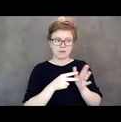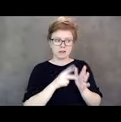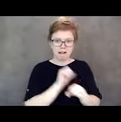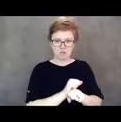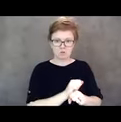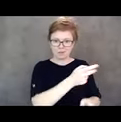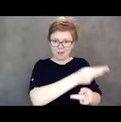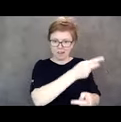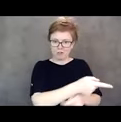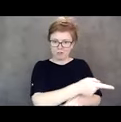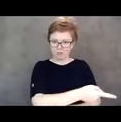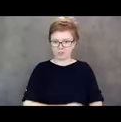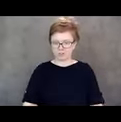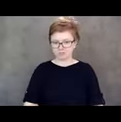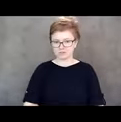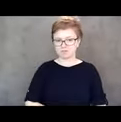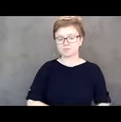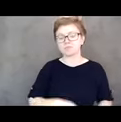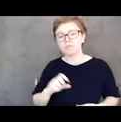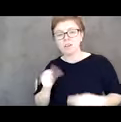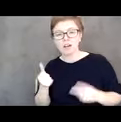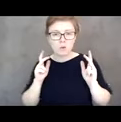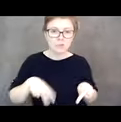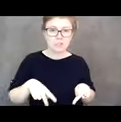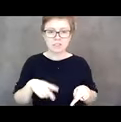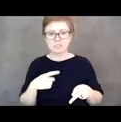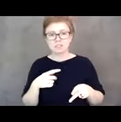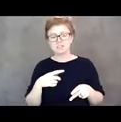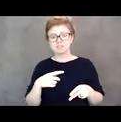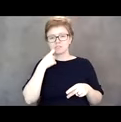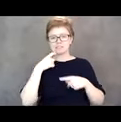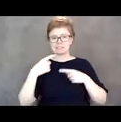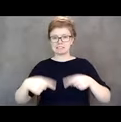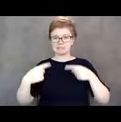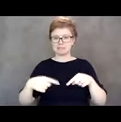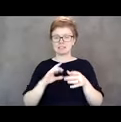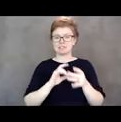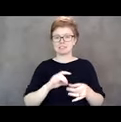Now there's another person that we heard from in the debate about Senate Bill 1606. Her name is Christine.